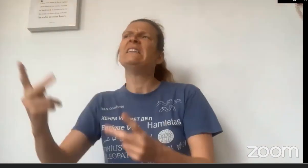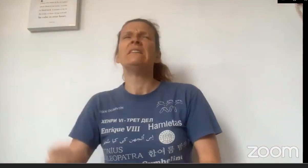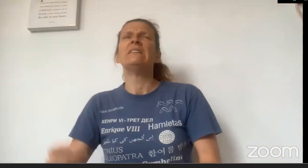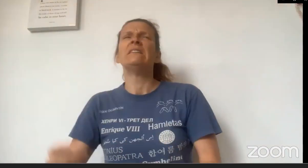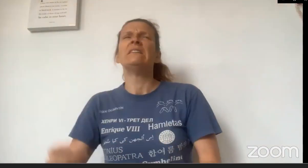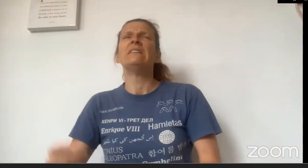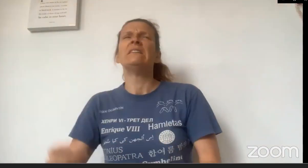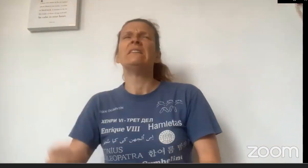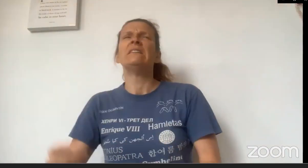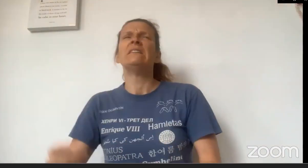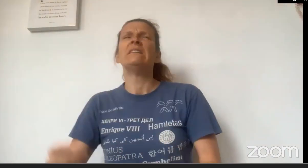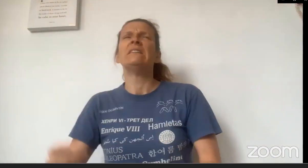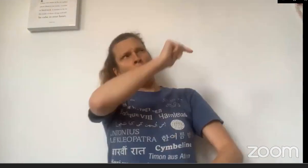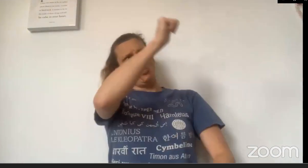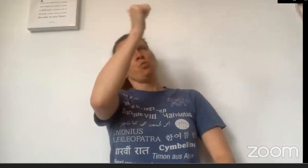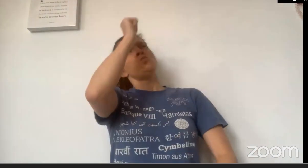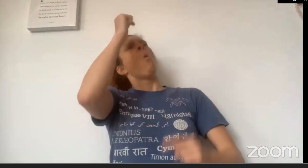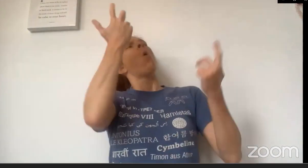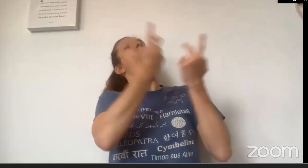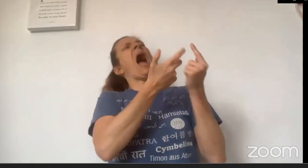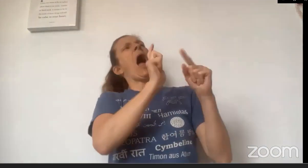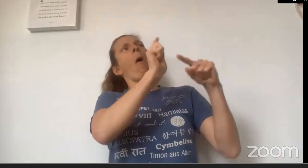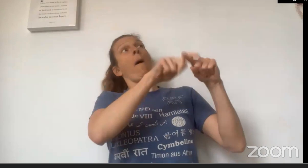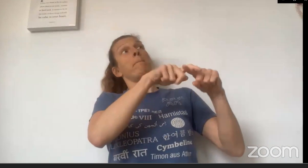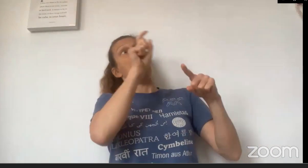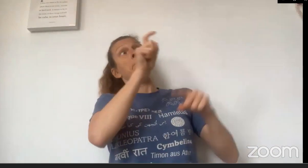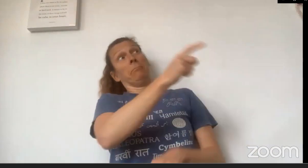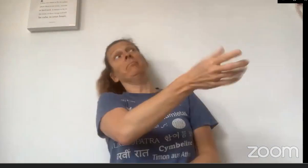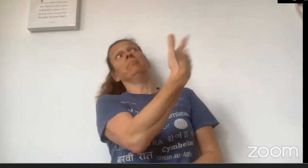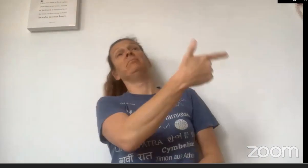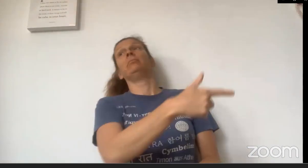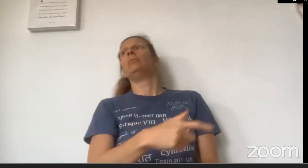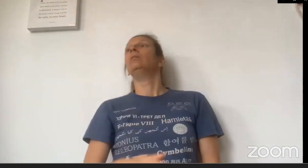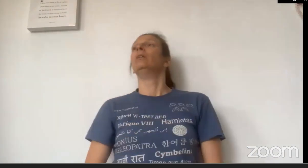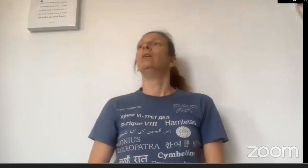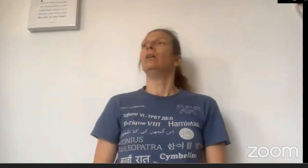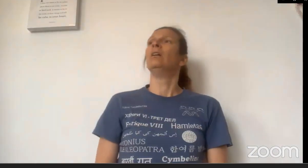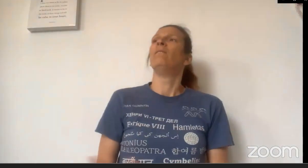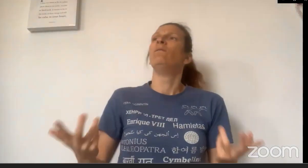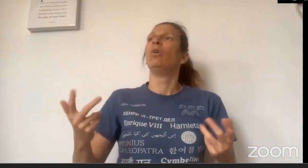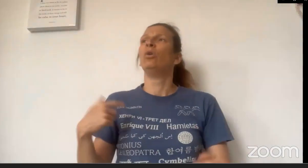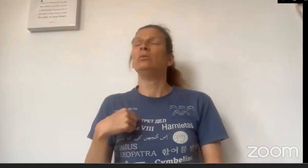"It's Red Riding Hood, I've come to visit you!" "Oh come in Little Red Riding Hood," pretended The Wolf, "you know the door's on the latch."